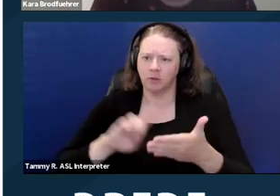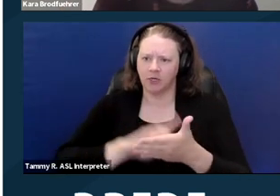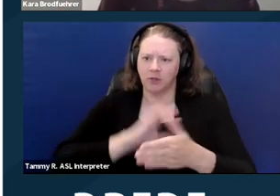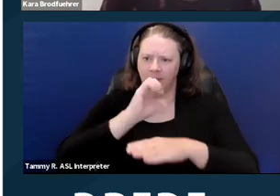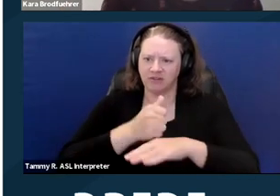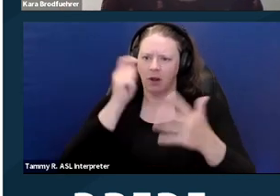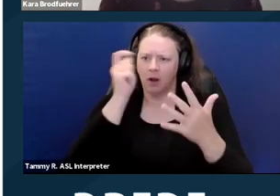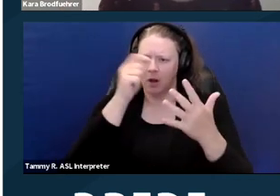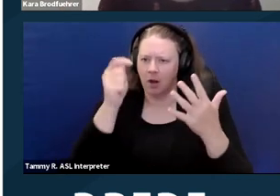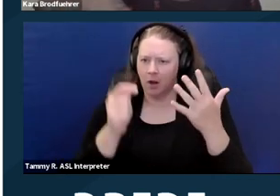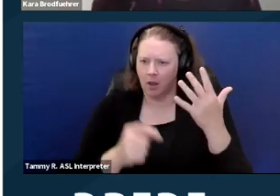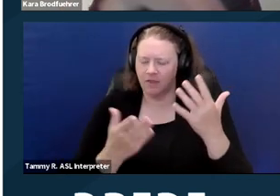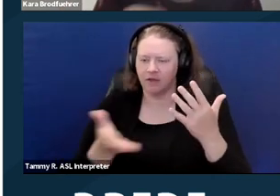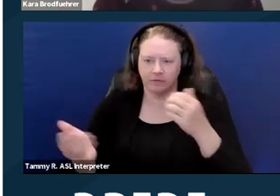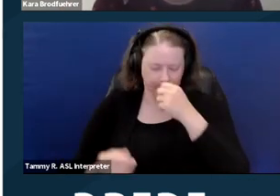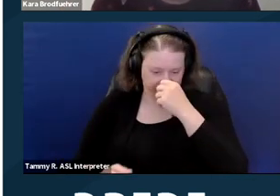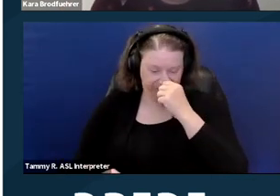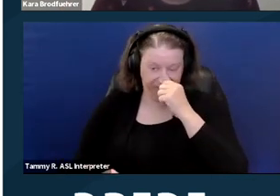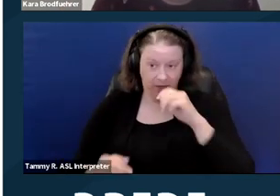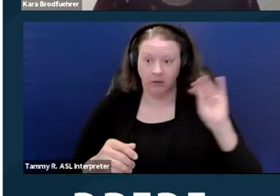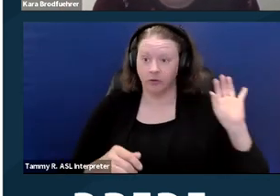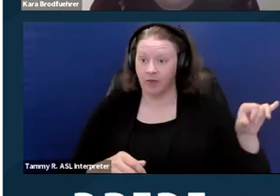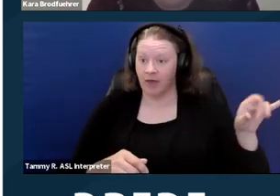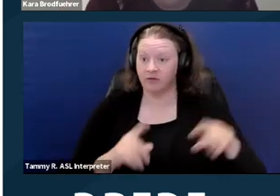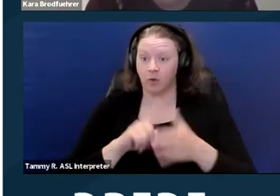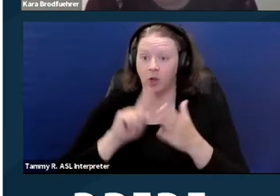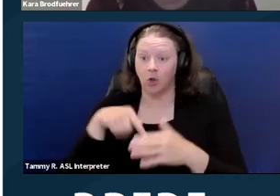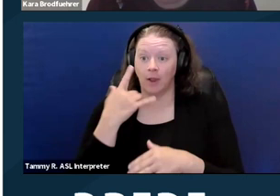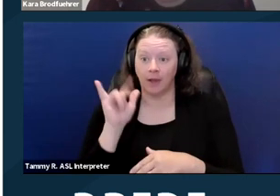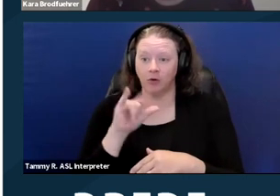So this is just kinda how it shook out in 2021. Next slide.